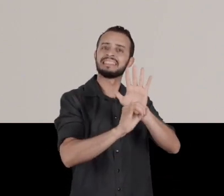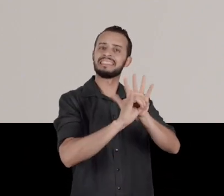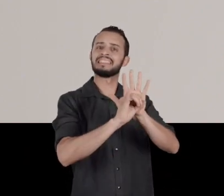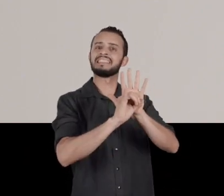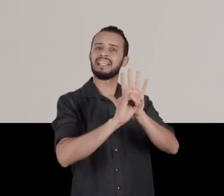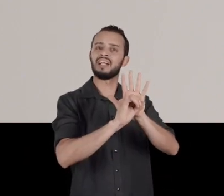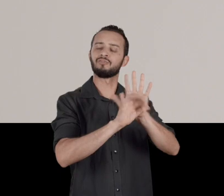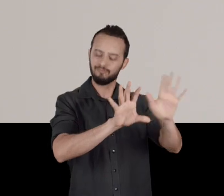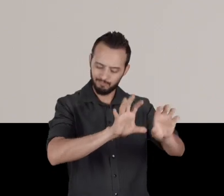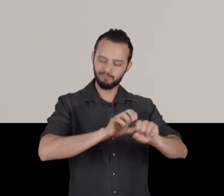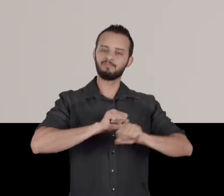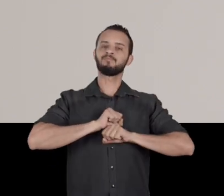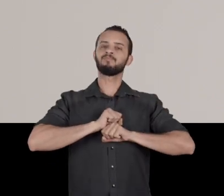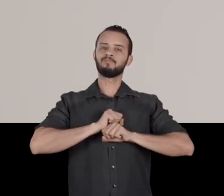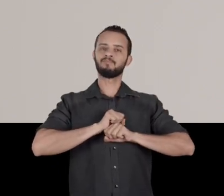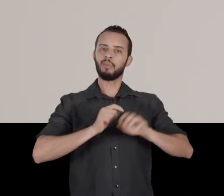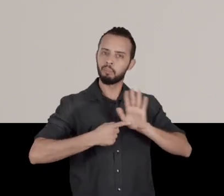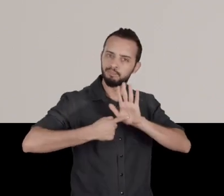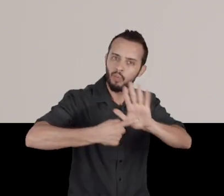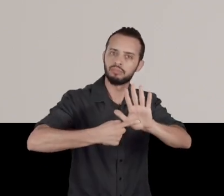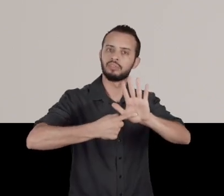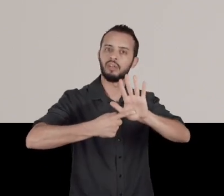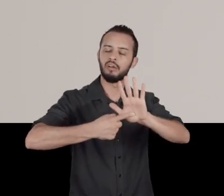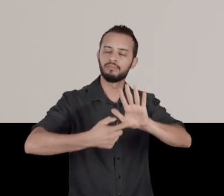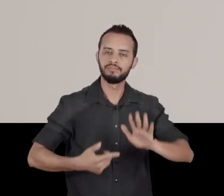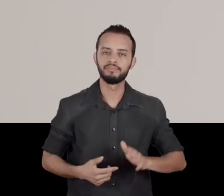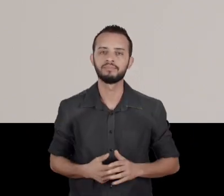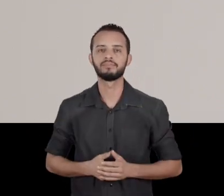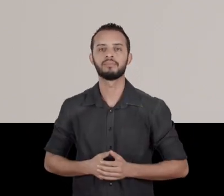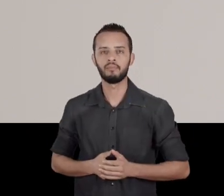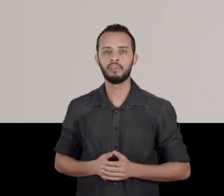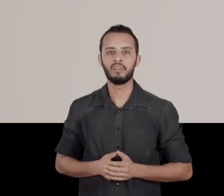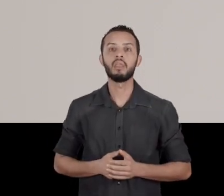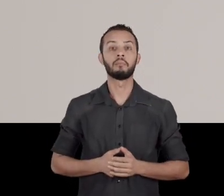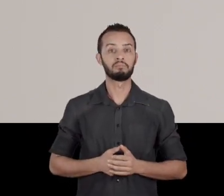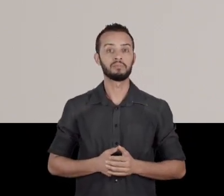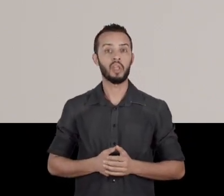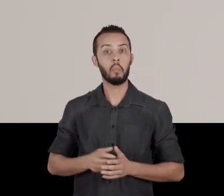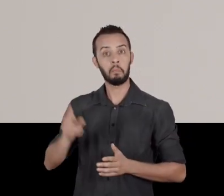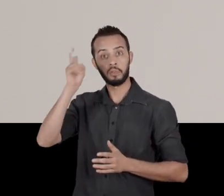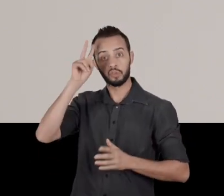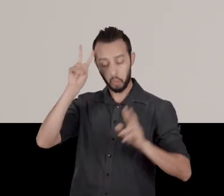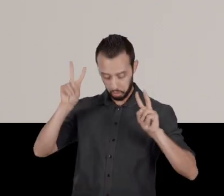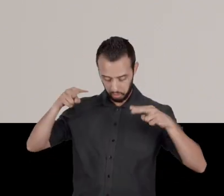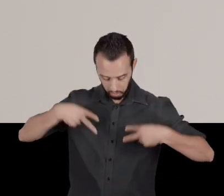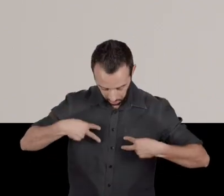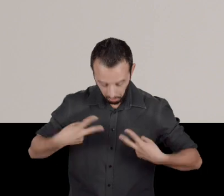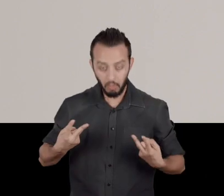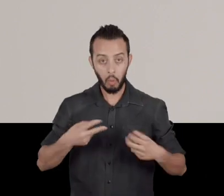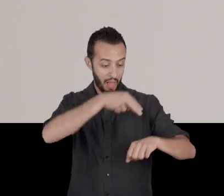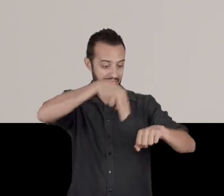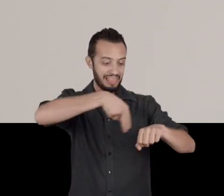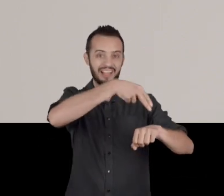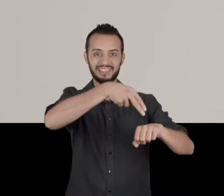to an identity, to a narrative about oneself. No nation wants to be seen as a defeated nation,